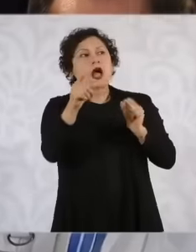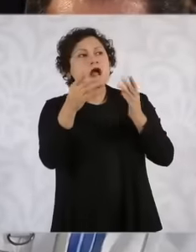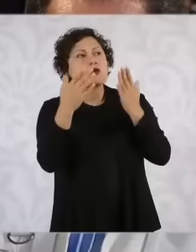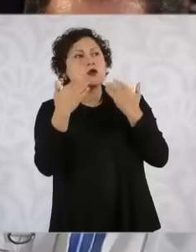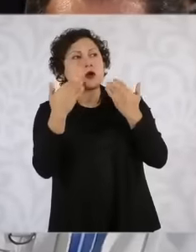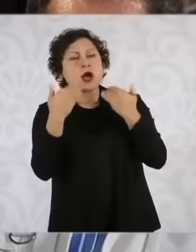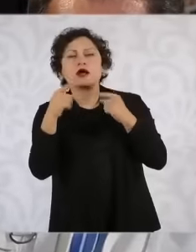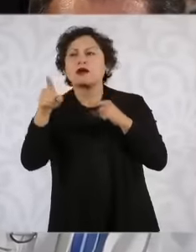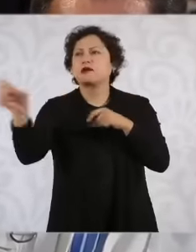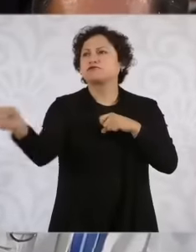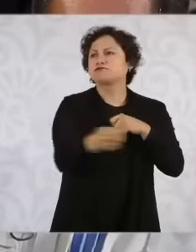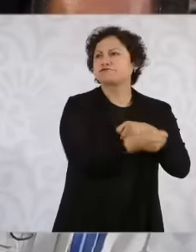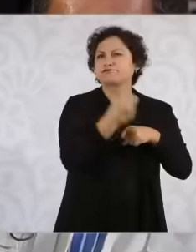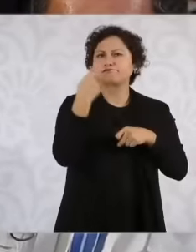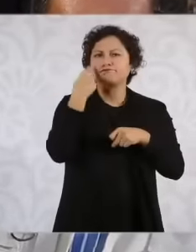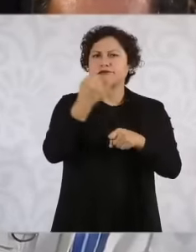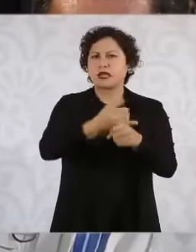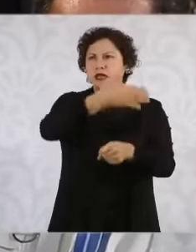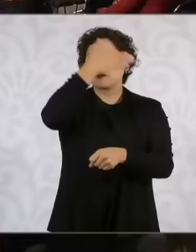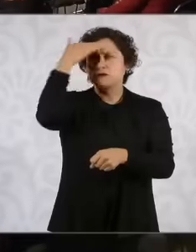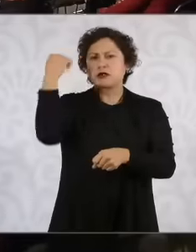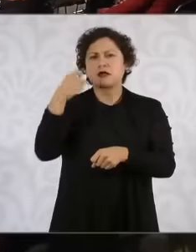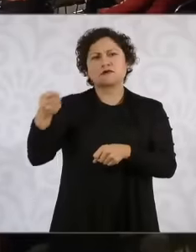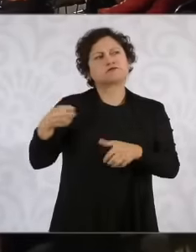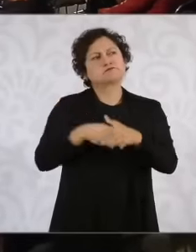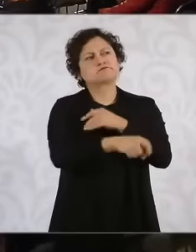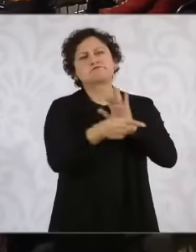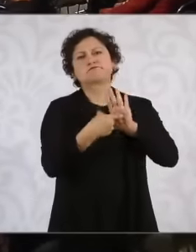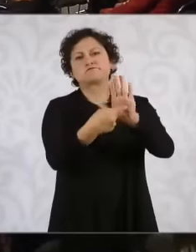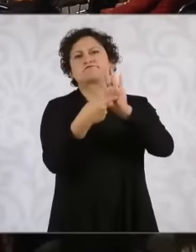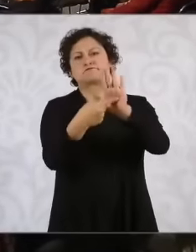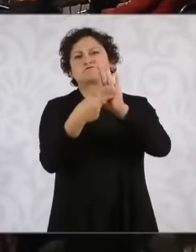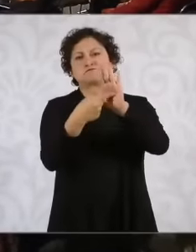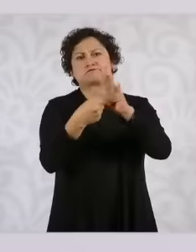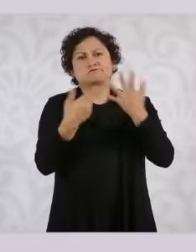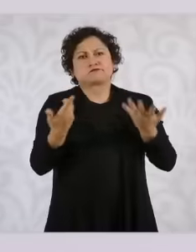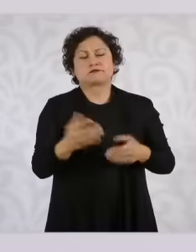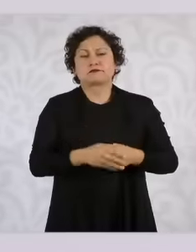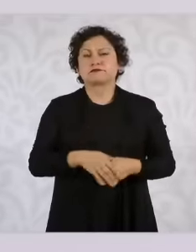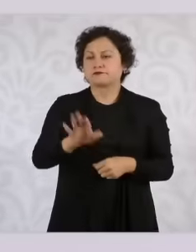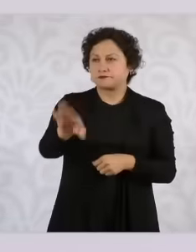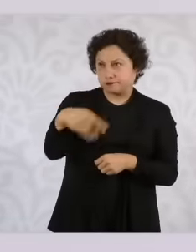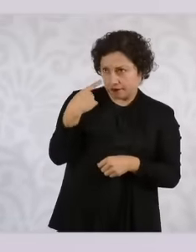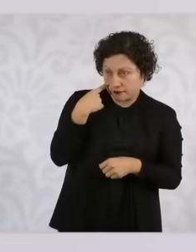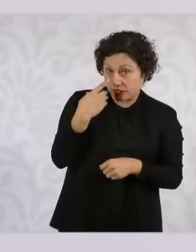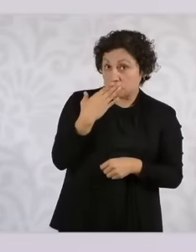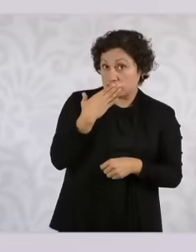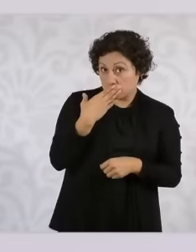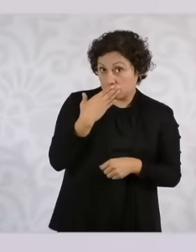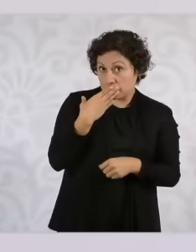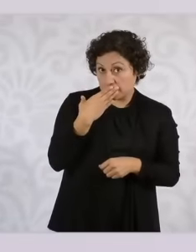the strategy could be implemented. Well, in Sonora, there has been a significant decrease in crimes. Thanks,